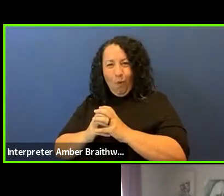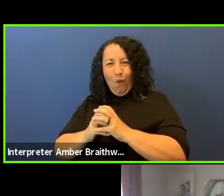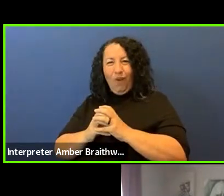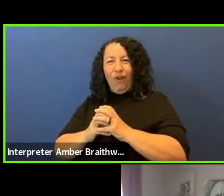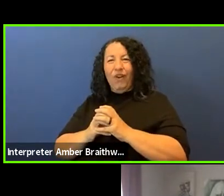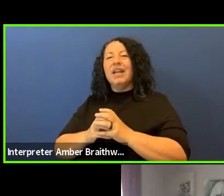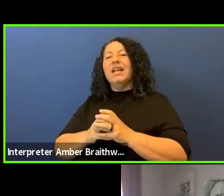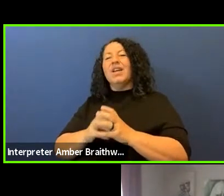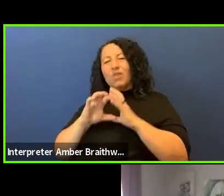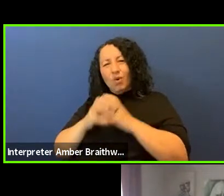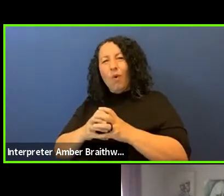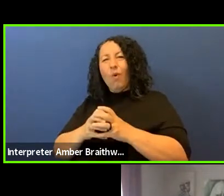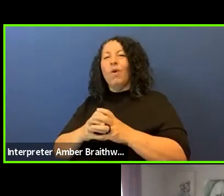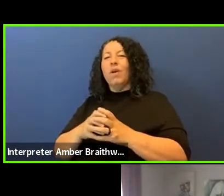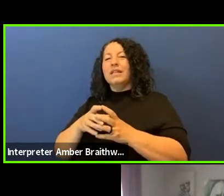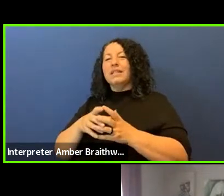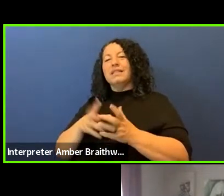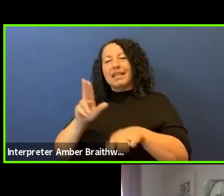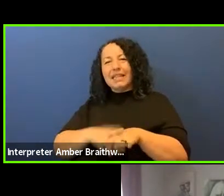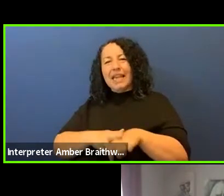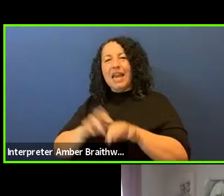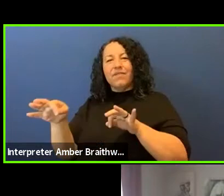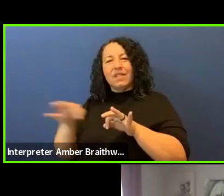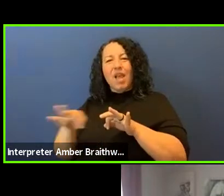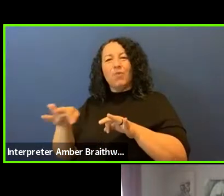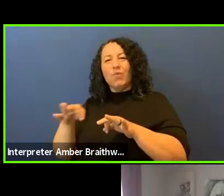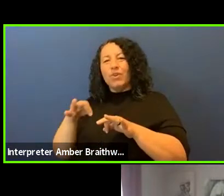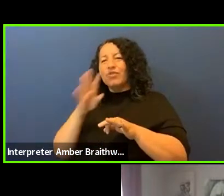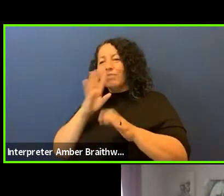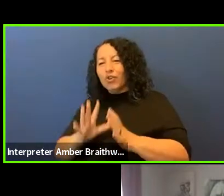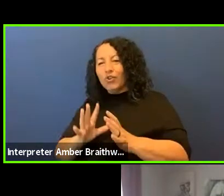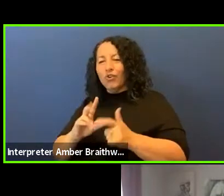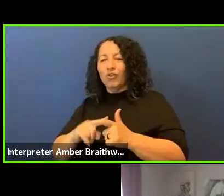the Native speakers, the medicine makers, the ceremonial leaders,